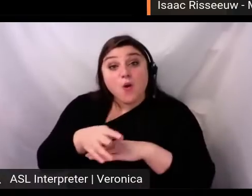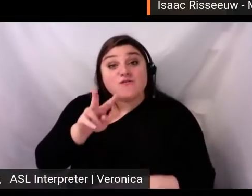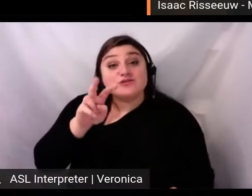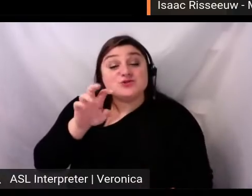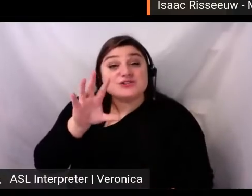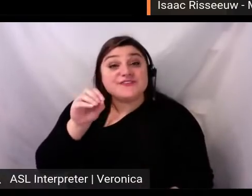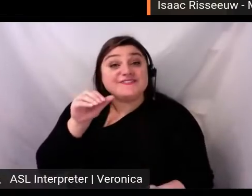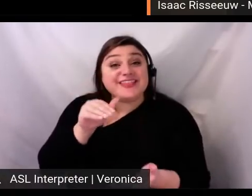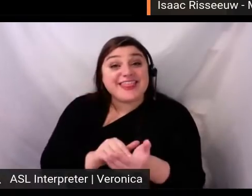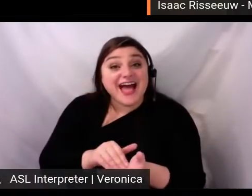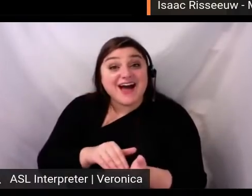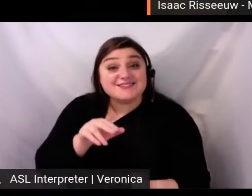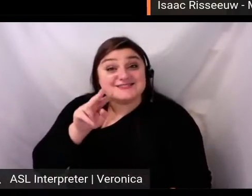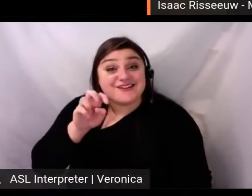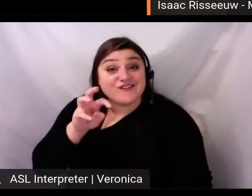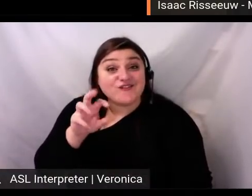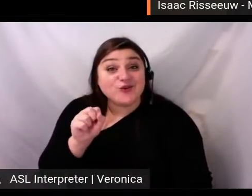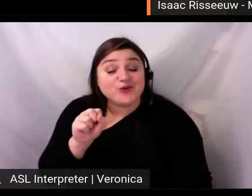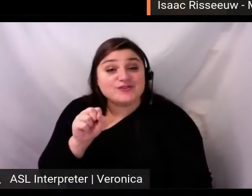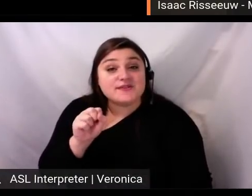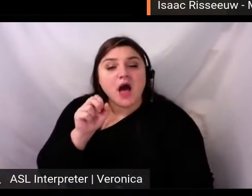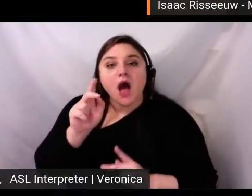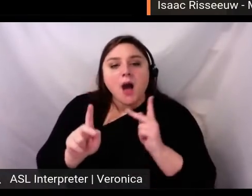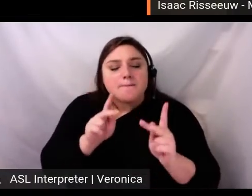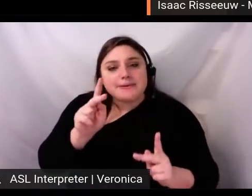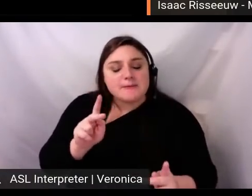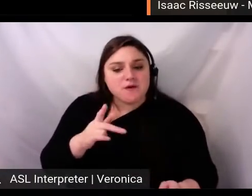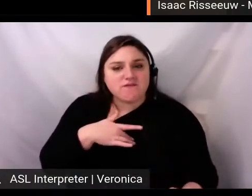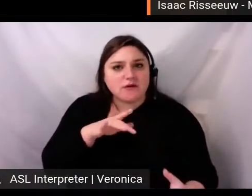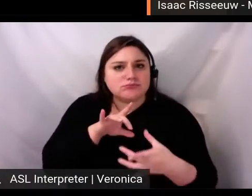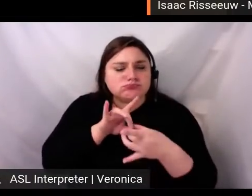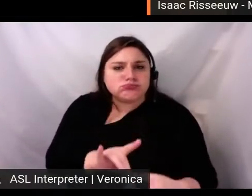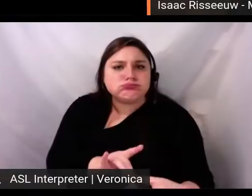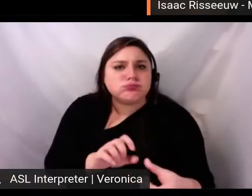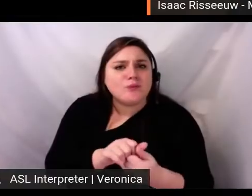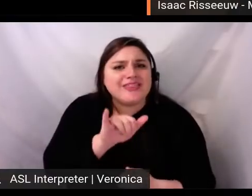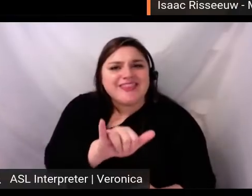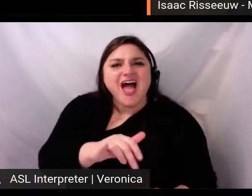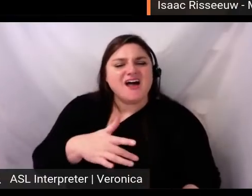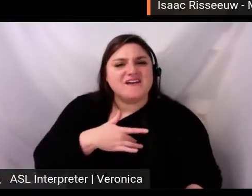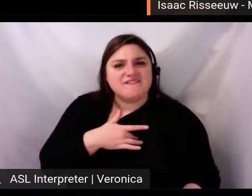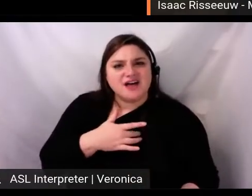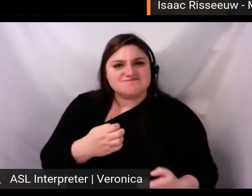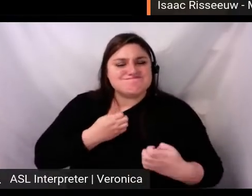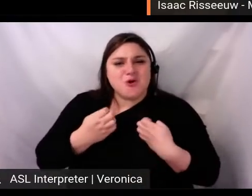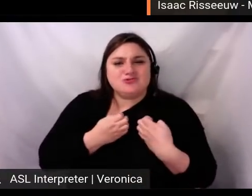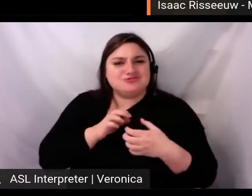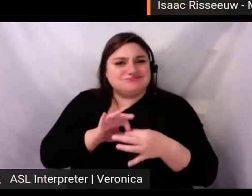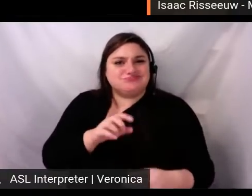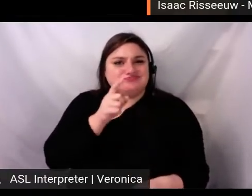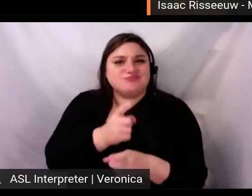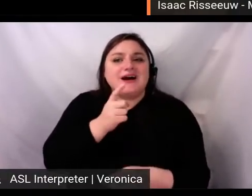this video spoke to the emotions of the moment. It showed also that the organization